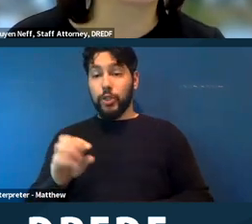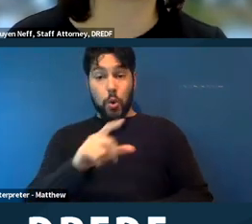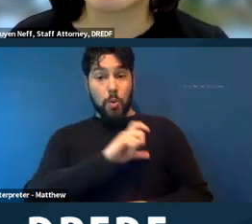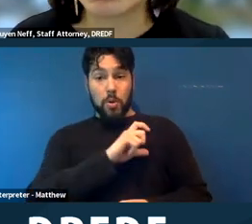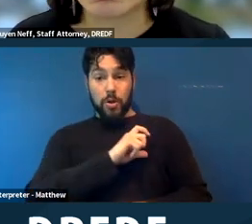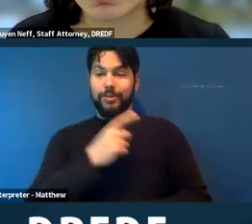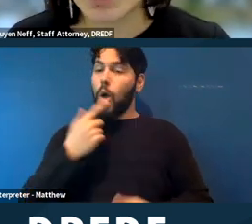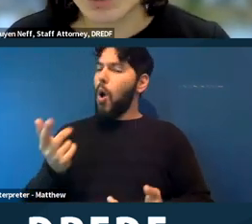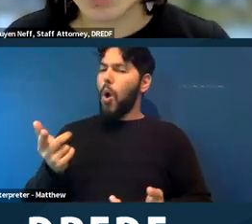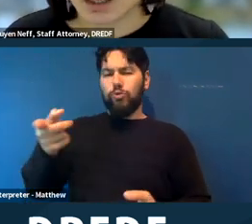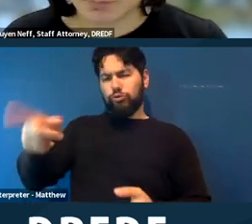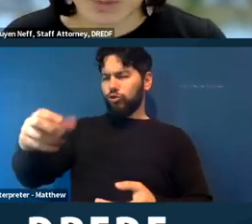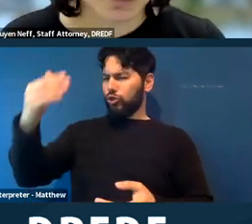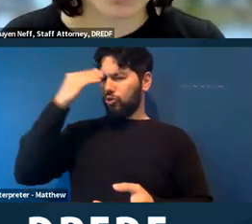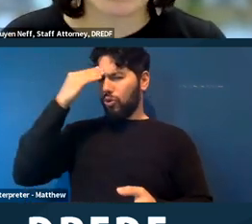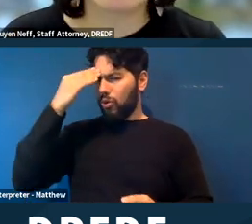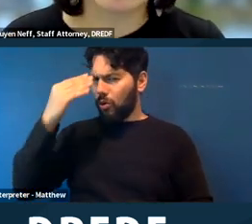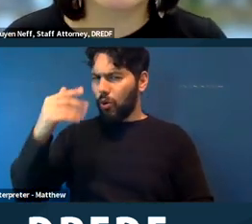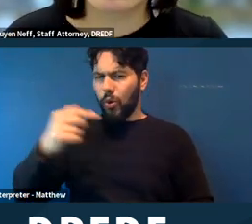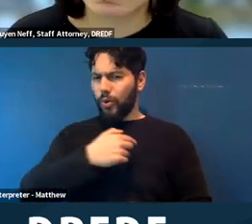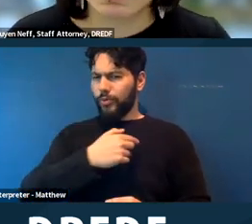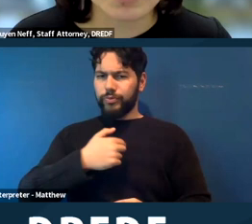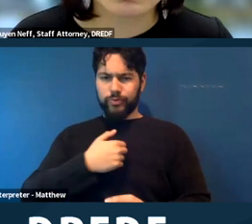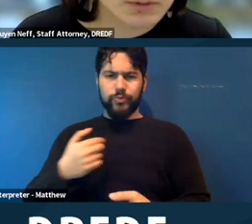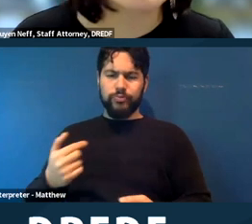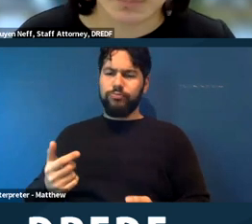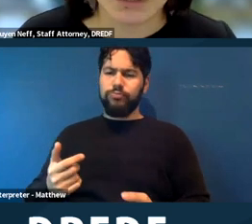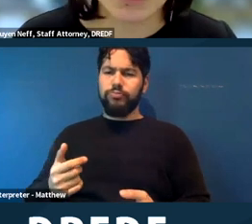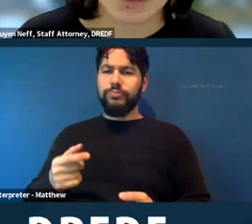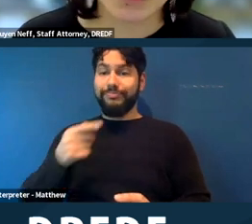you should have known that we were going to leave, like, they're discriminating against